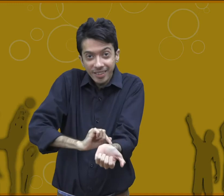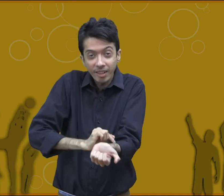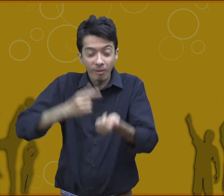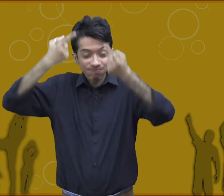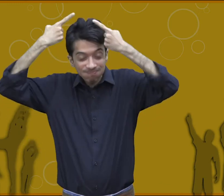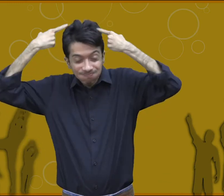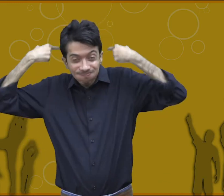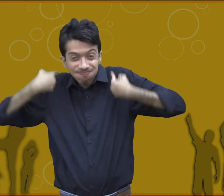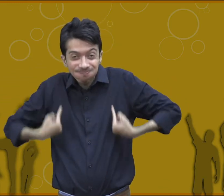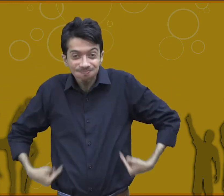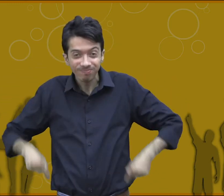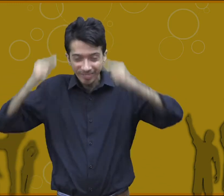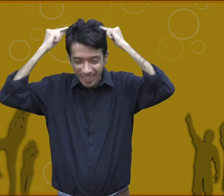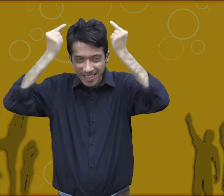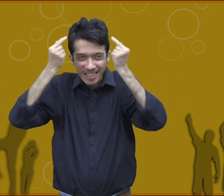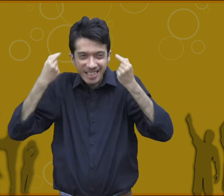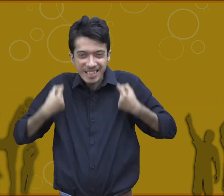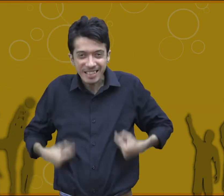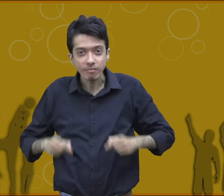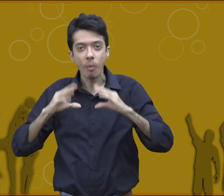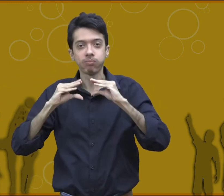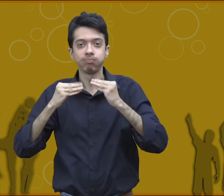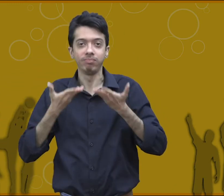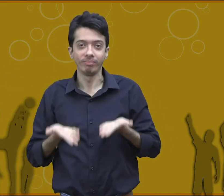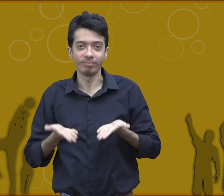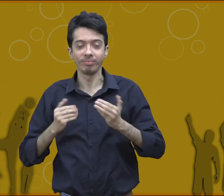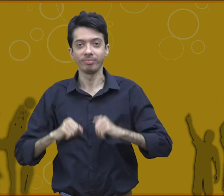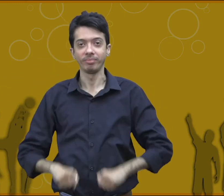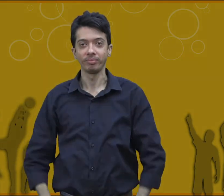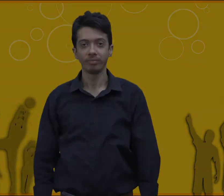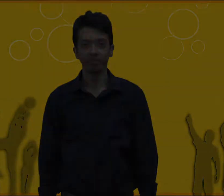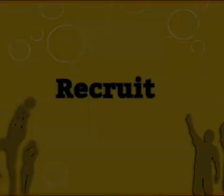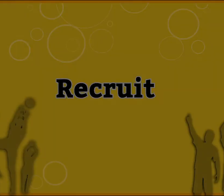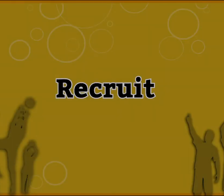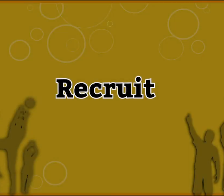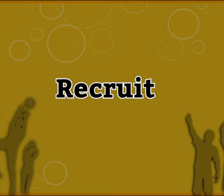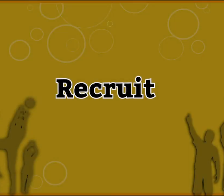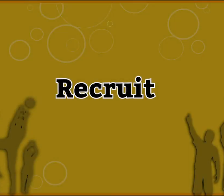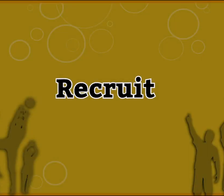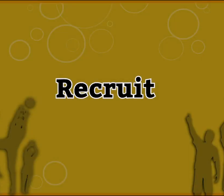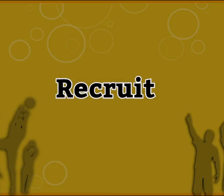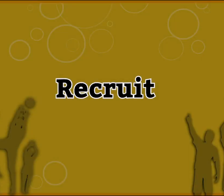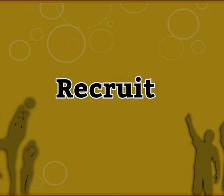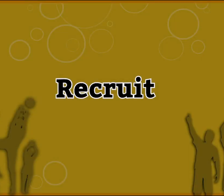neuromuscular